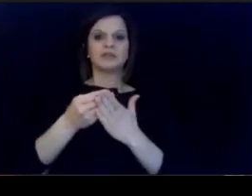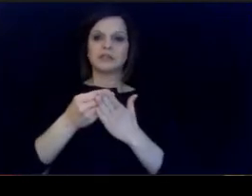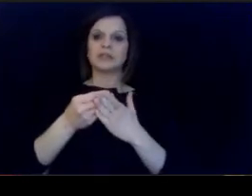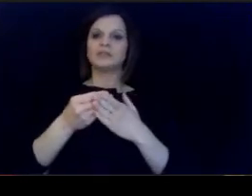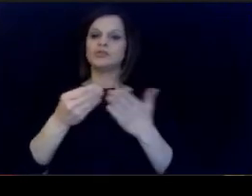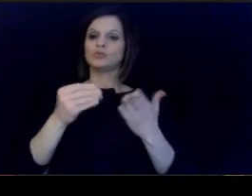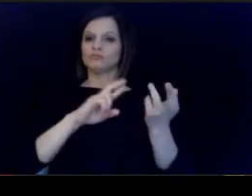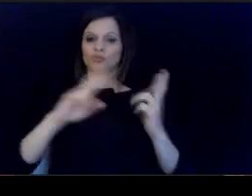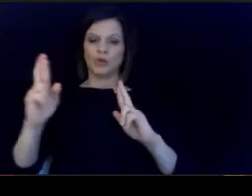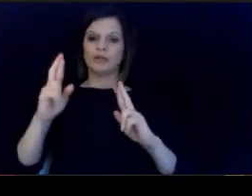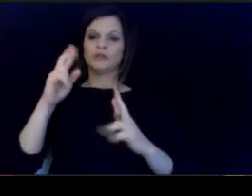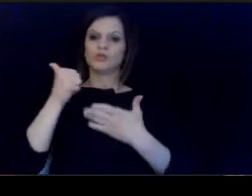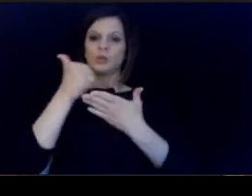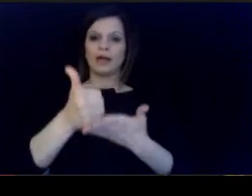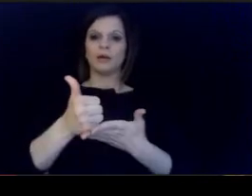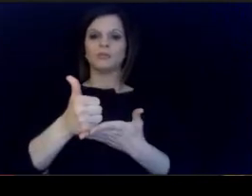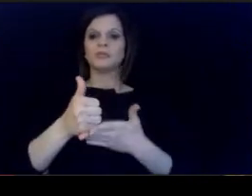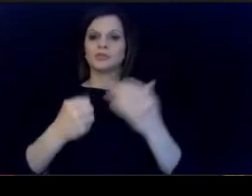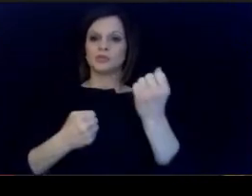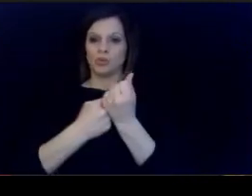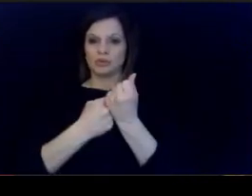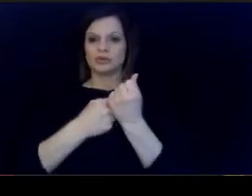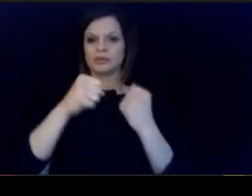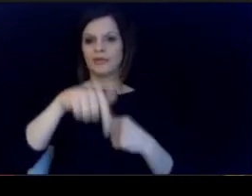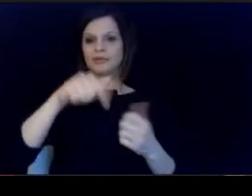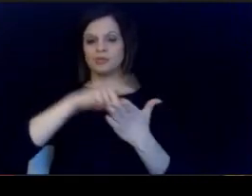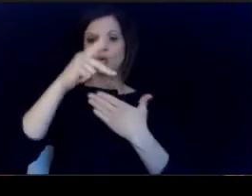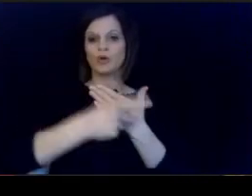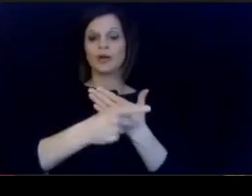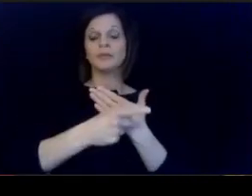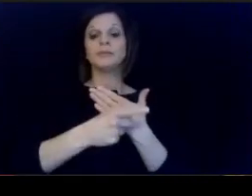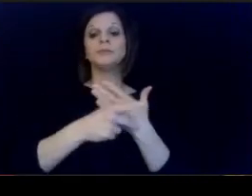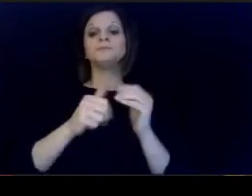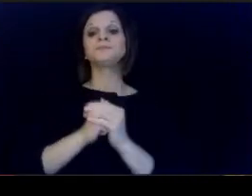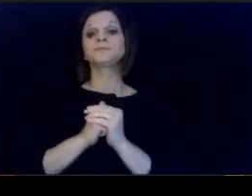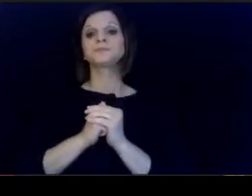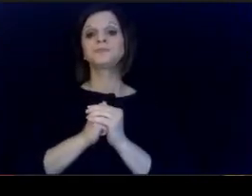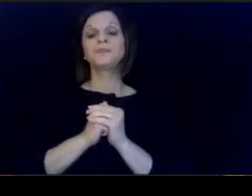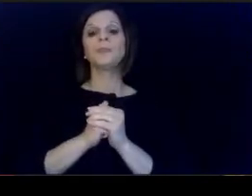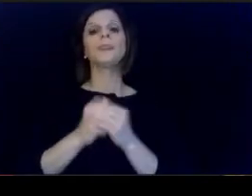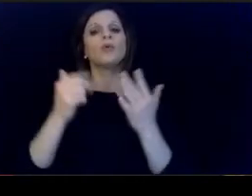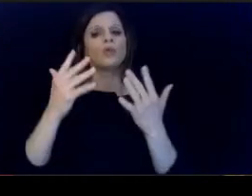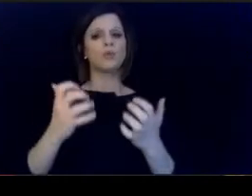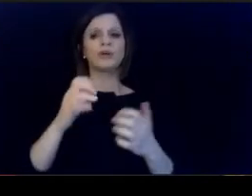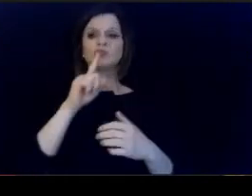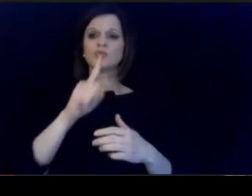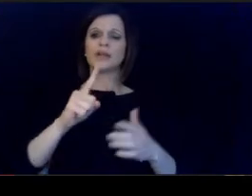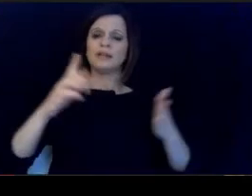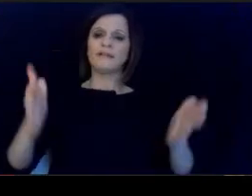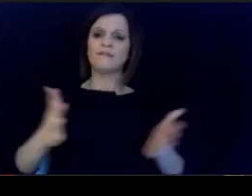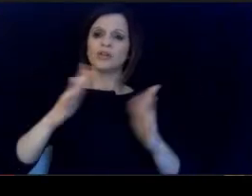as a state, are committed to the pursuit of equity in our schools. And that includes racial equity. We want to foster.